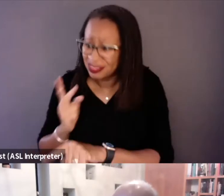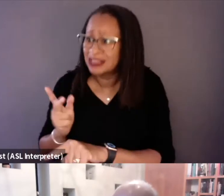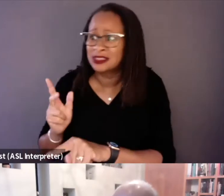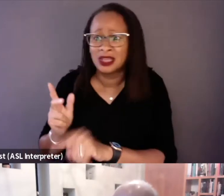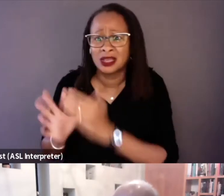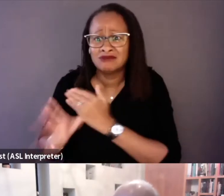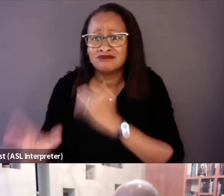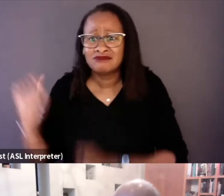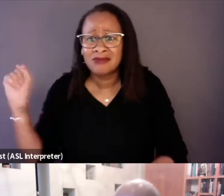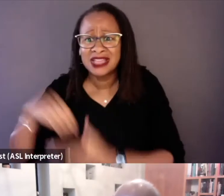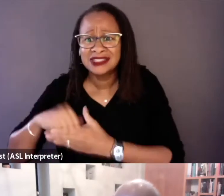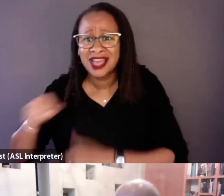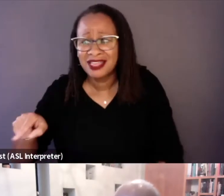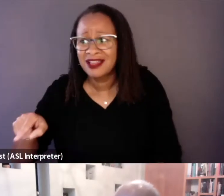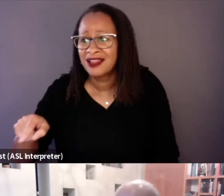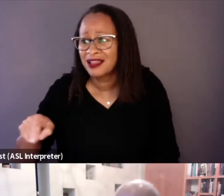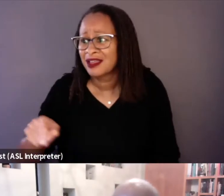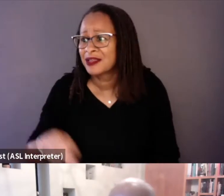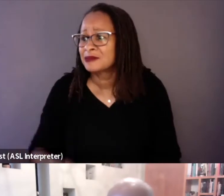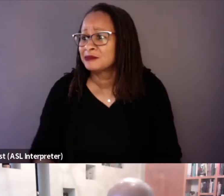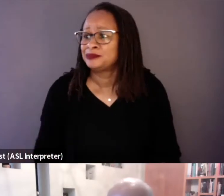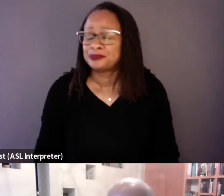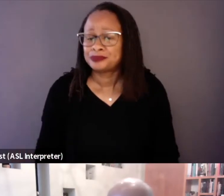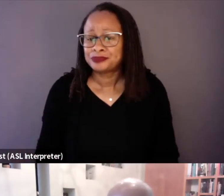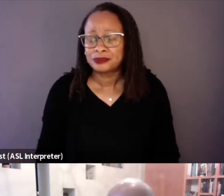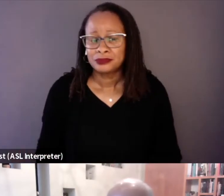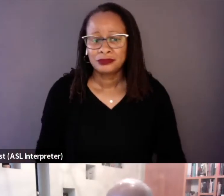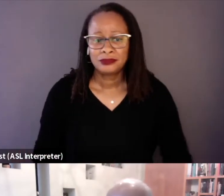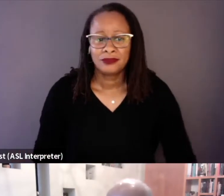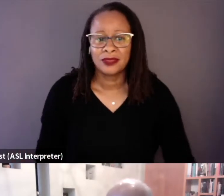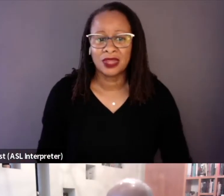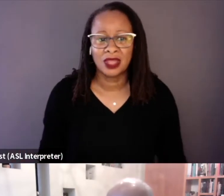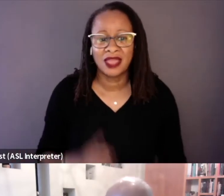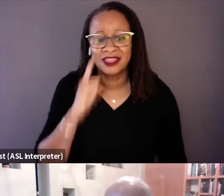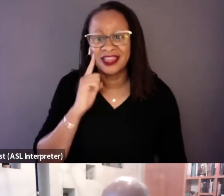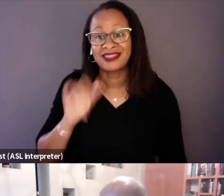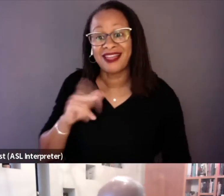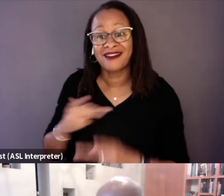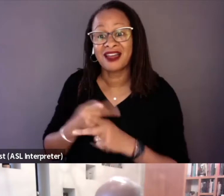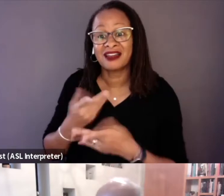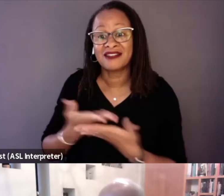And I think that those kinds of things are illustrated in the film.